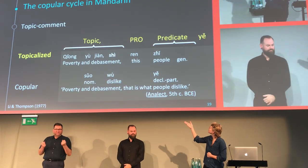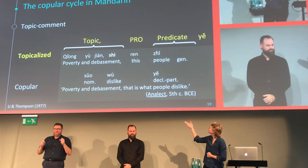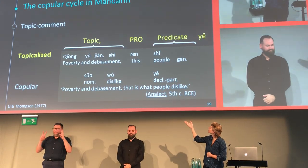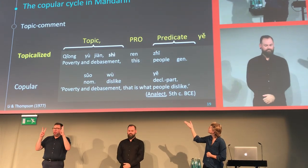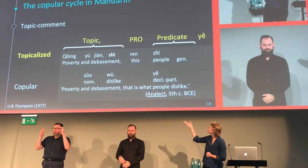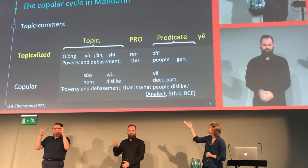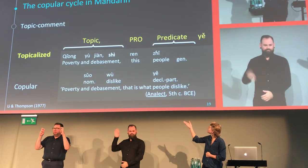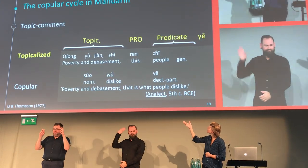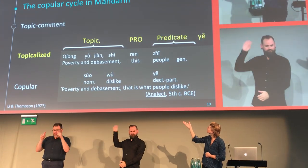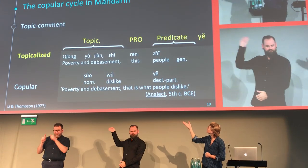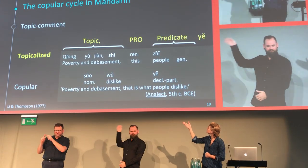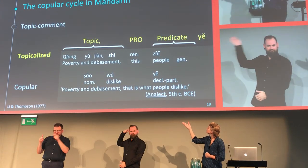Here are the examples.